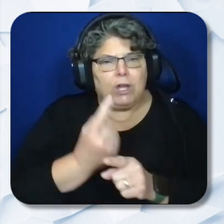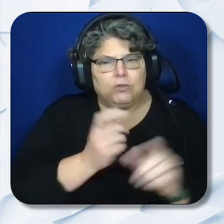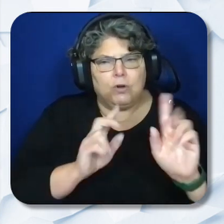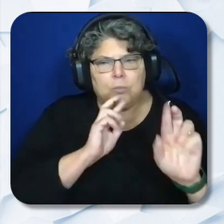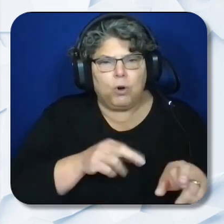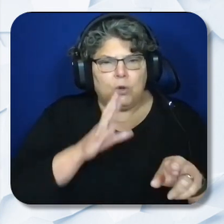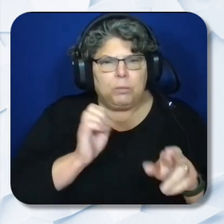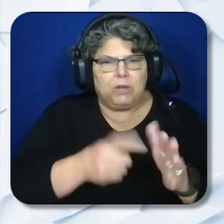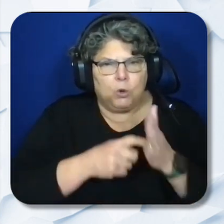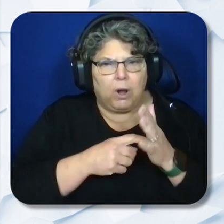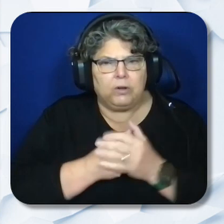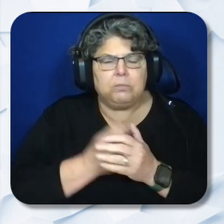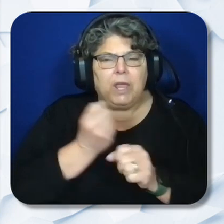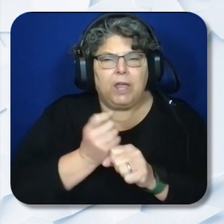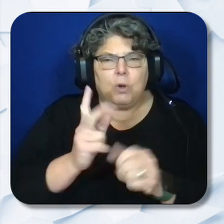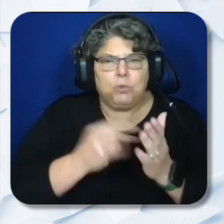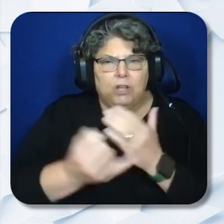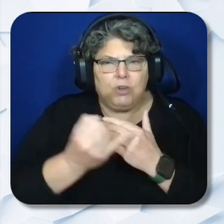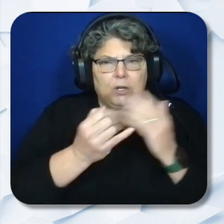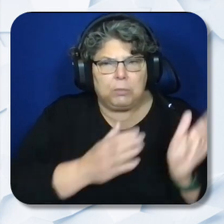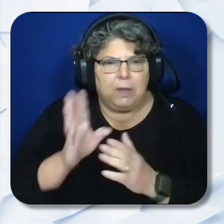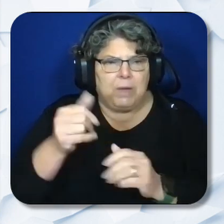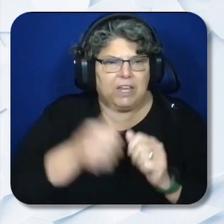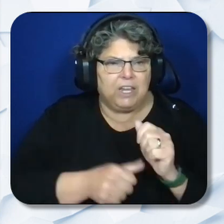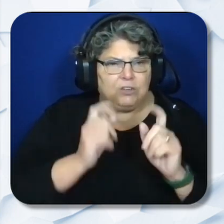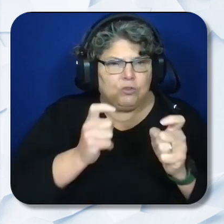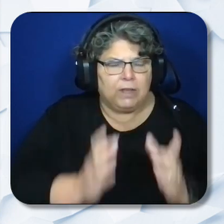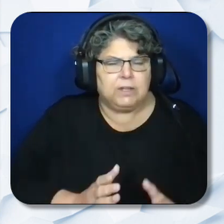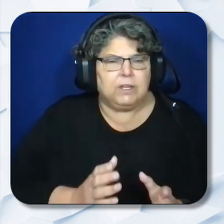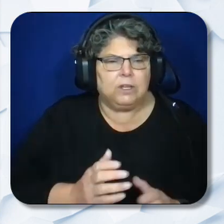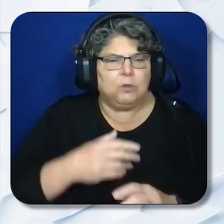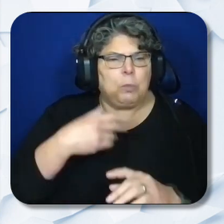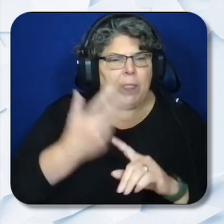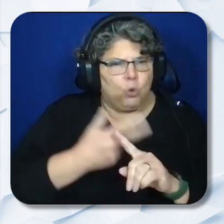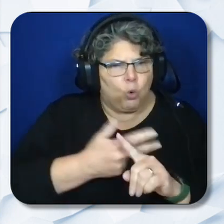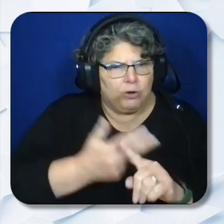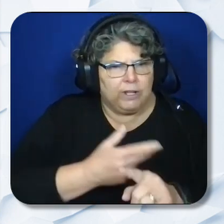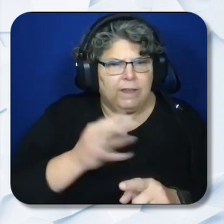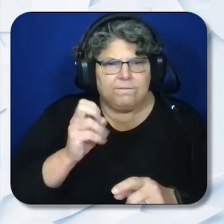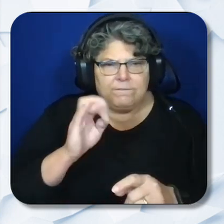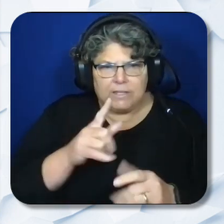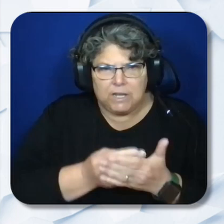An annual project plan by each grantee. a quarterly fiscal activity report, a quarterly